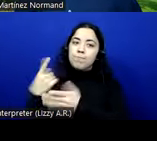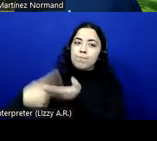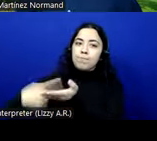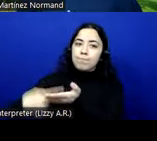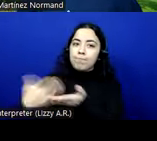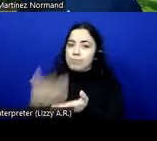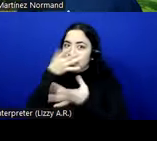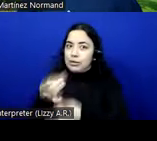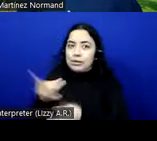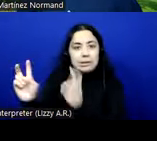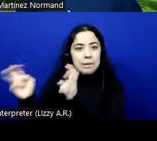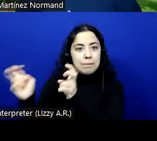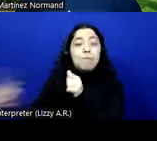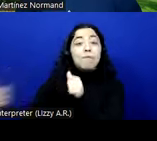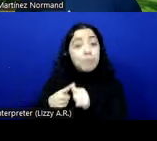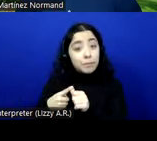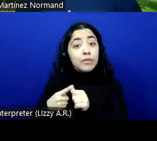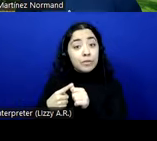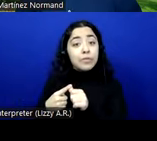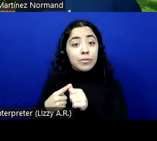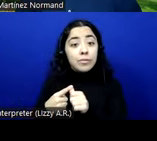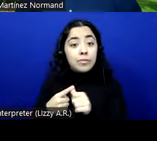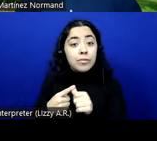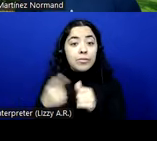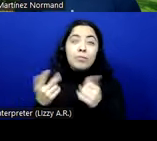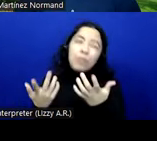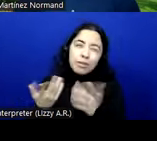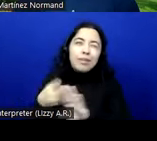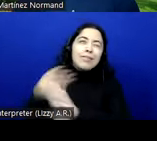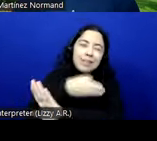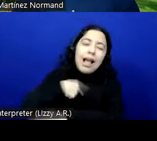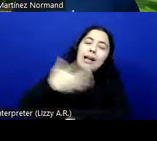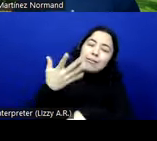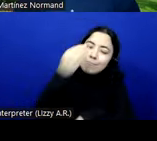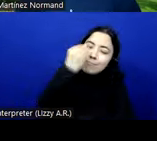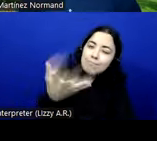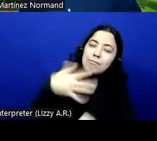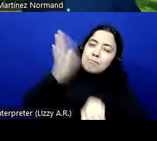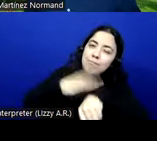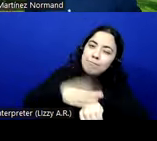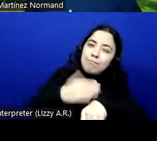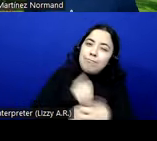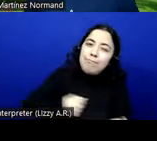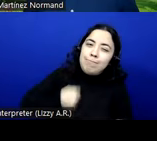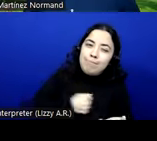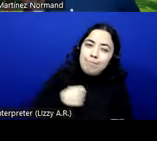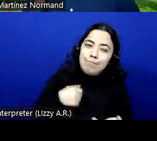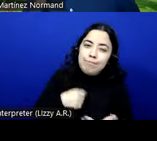First of all, I want to, let's say, in advance apologize for my speed of speaking, which might